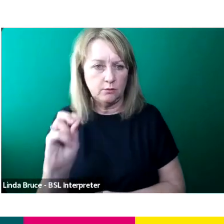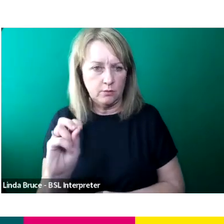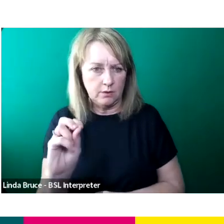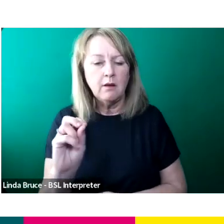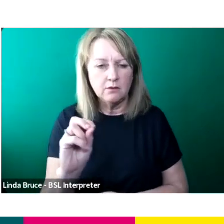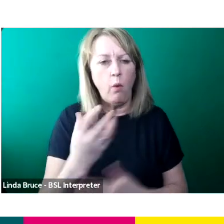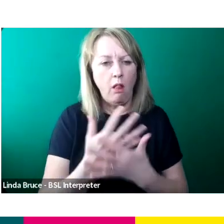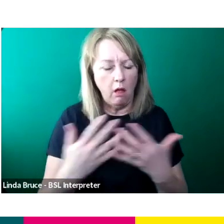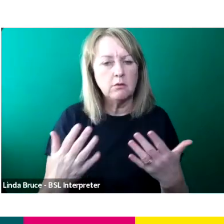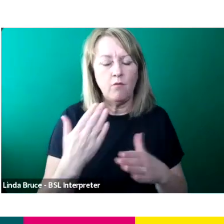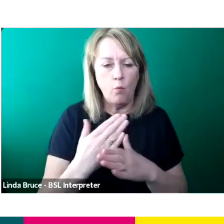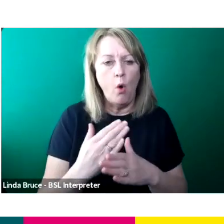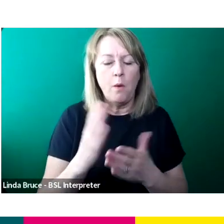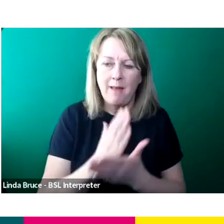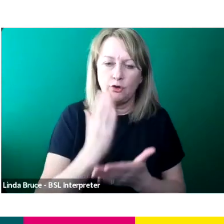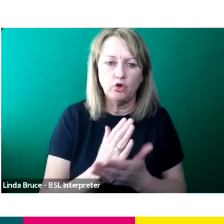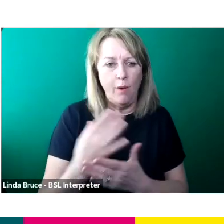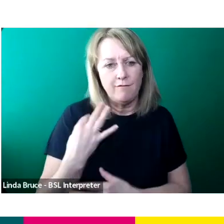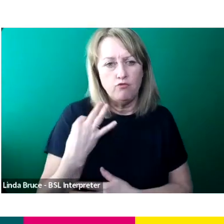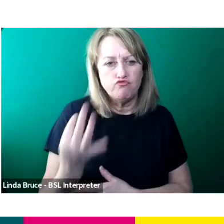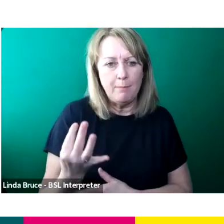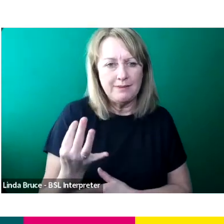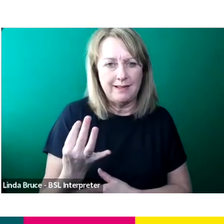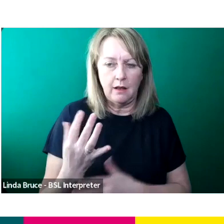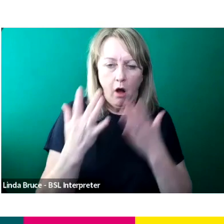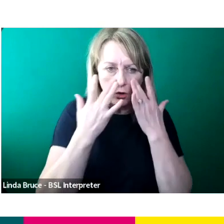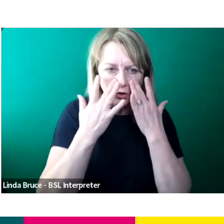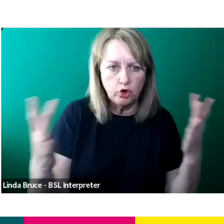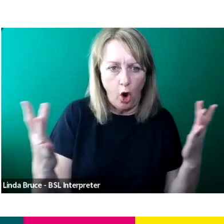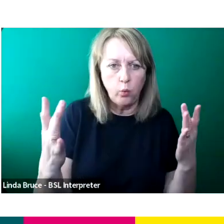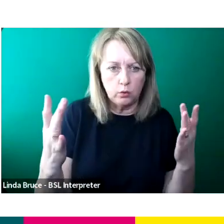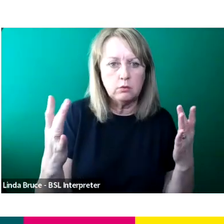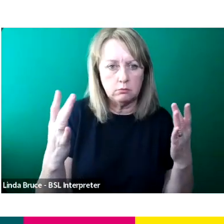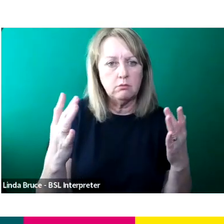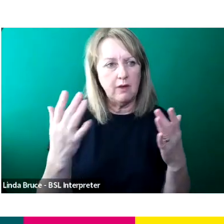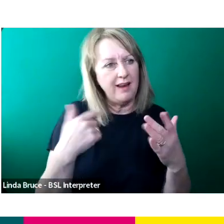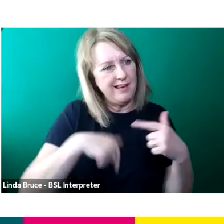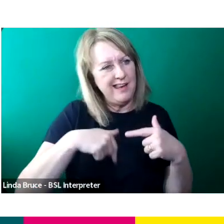that we have that onscreen representation but also that offscreen representation and an inclusive culture at ITV.